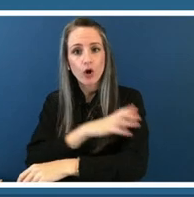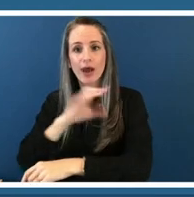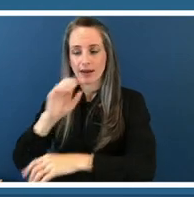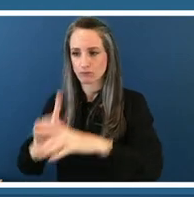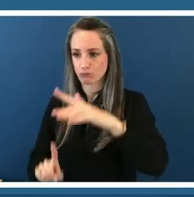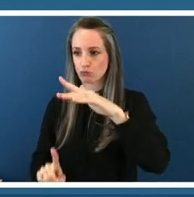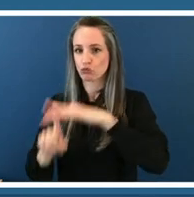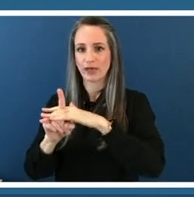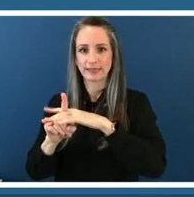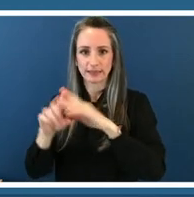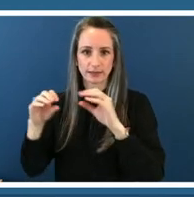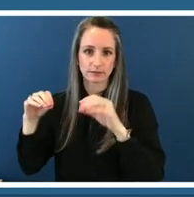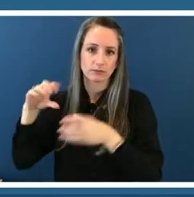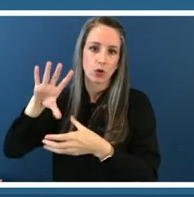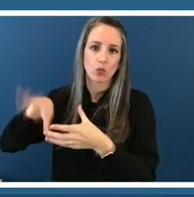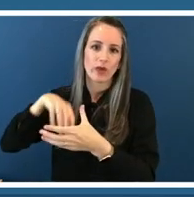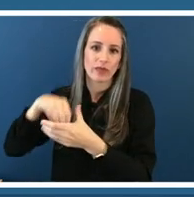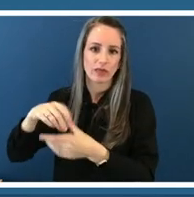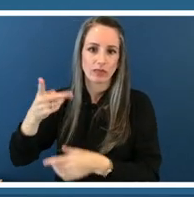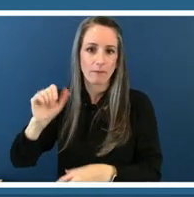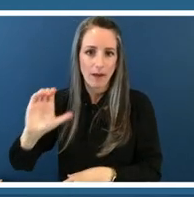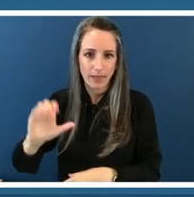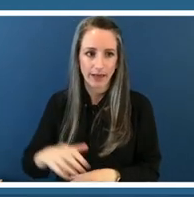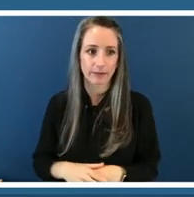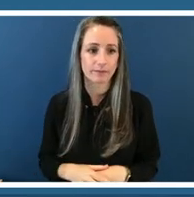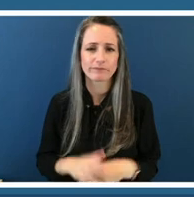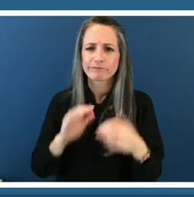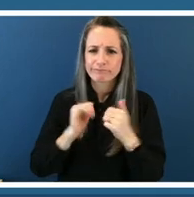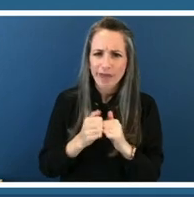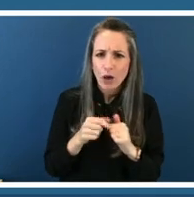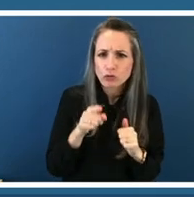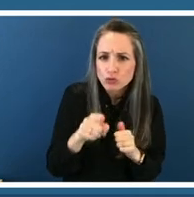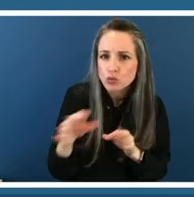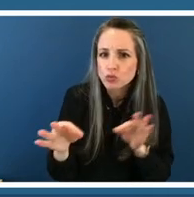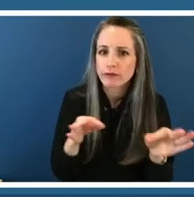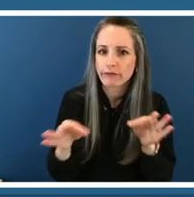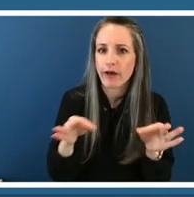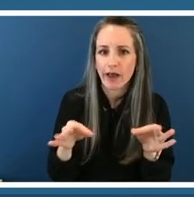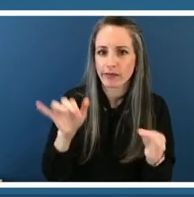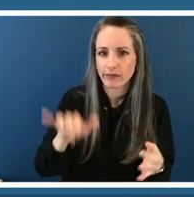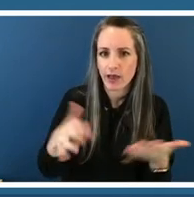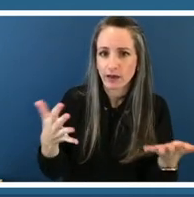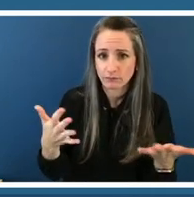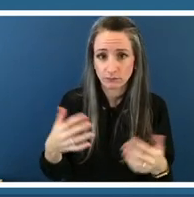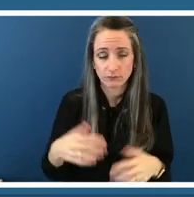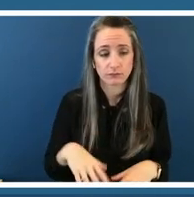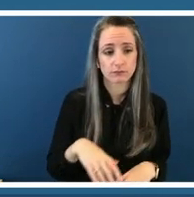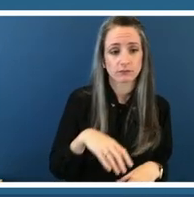how would you define a monument or a memorial